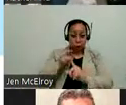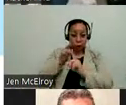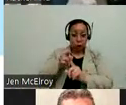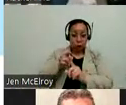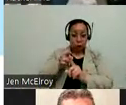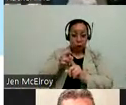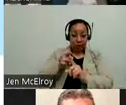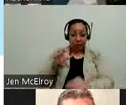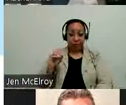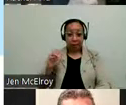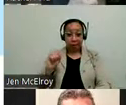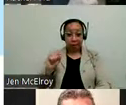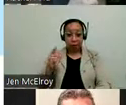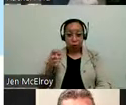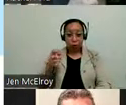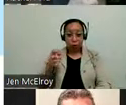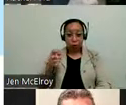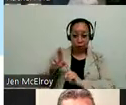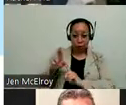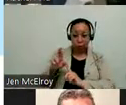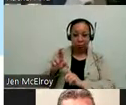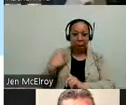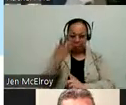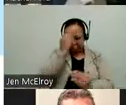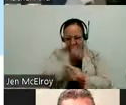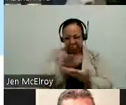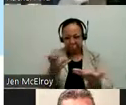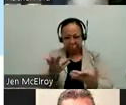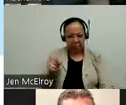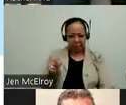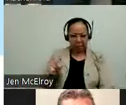everybody know about that. We also want to make sure that we are